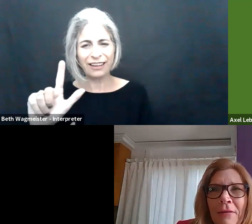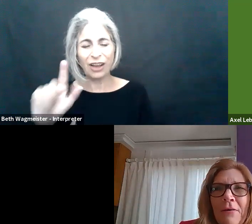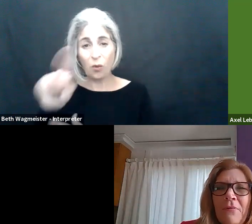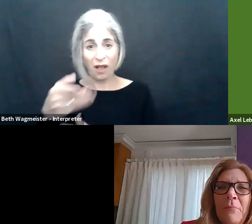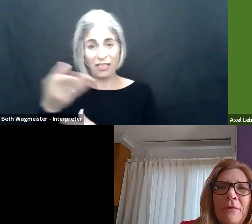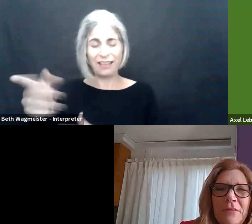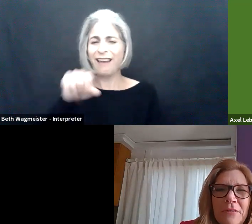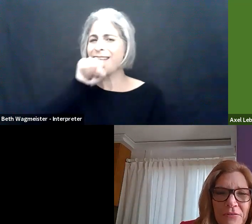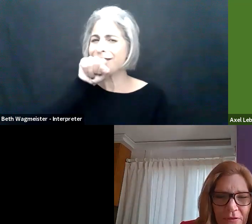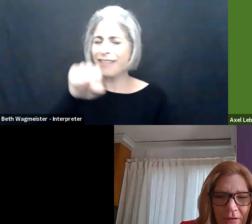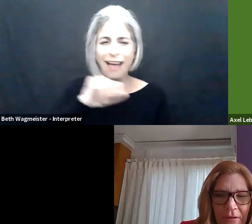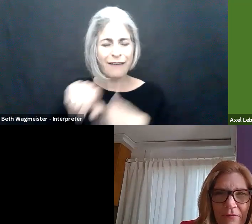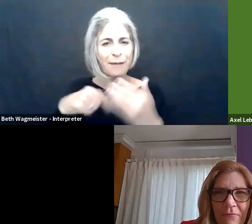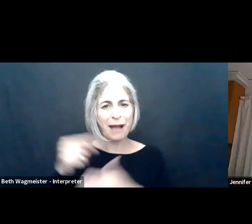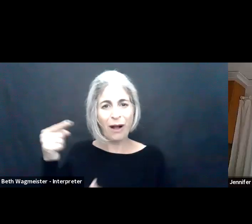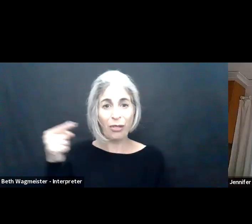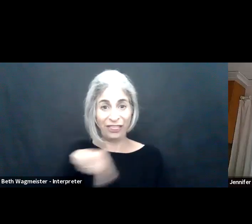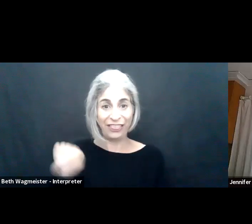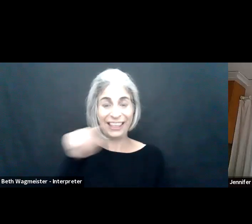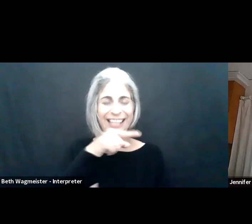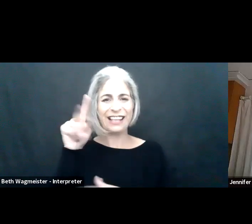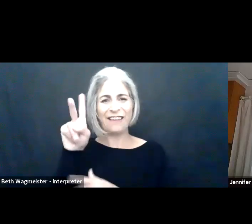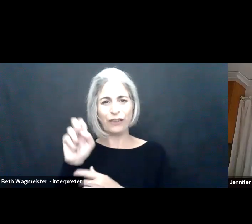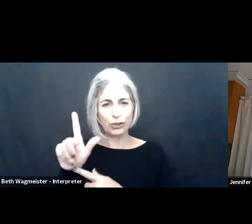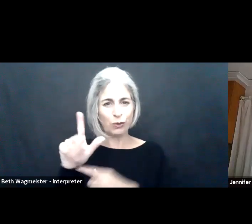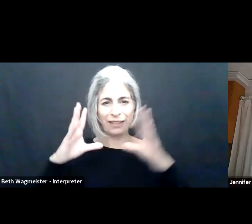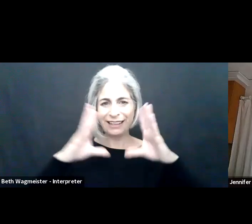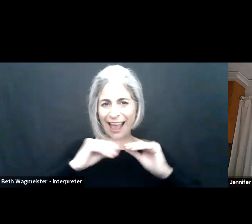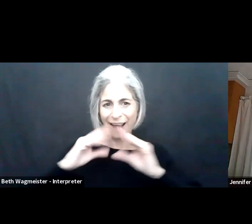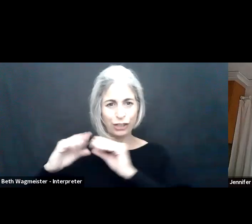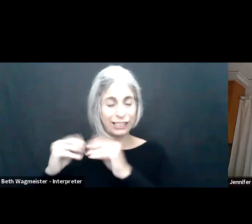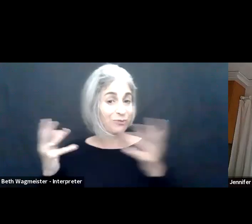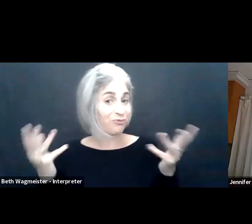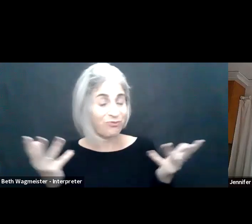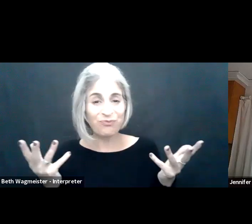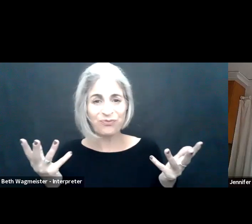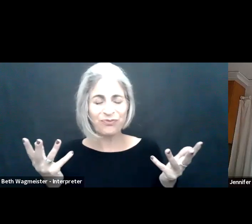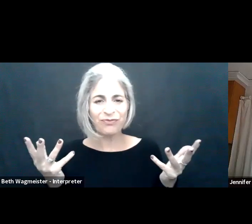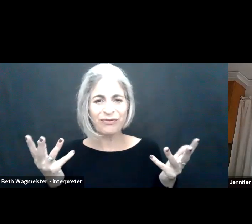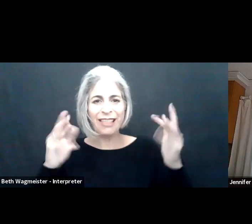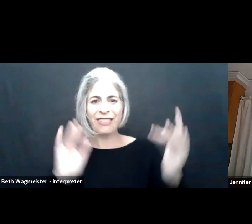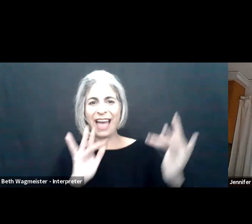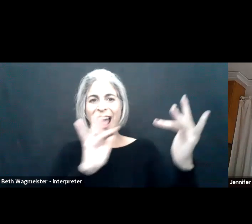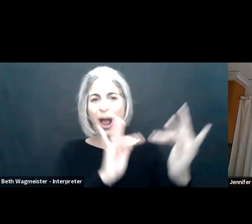Jennifer, the floor is yours. Jennifer: Sheehy: Thank you so much, Axel.